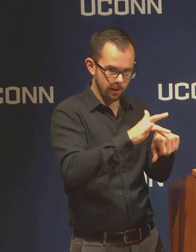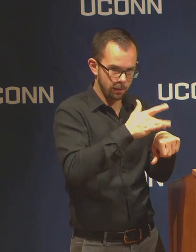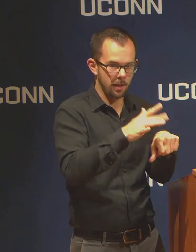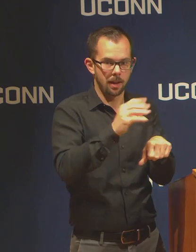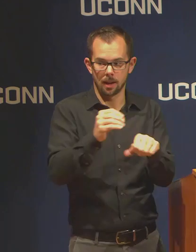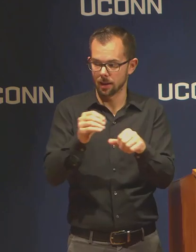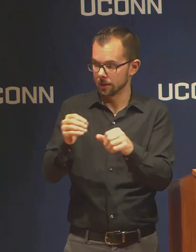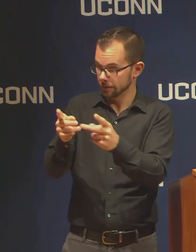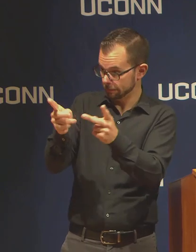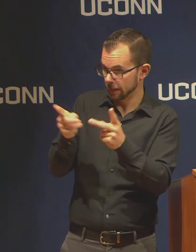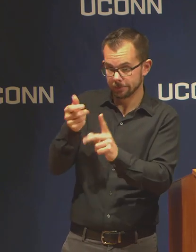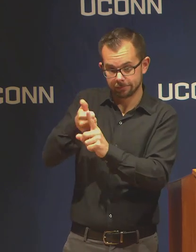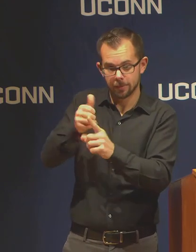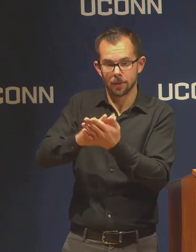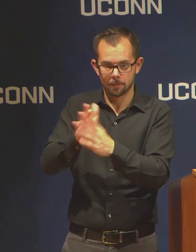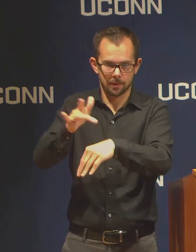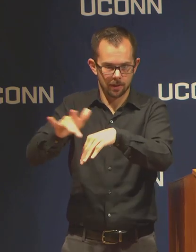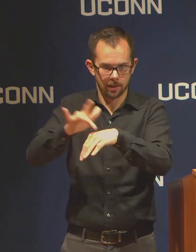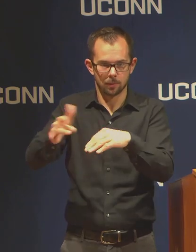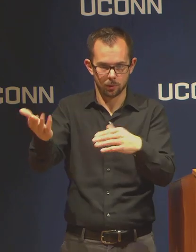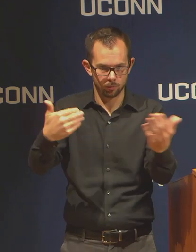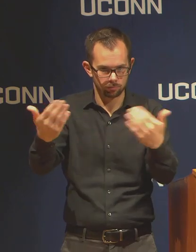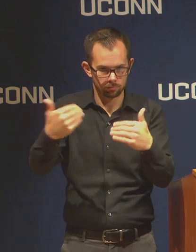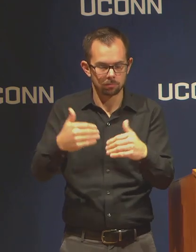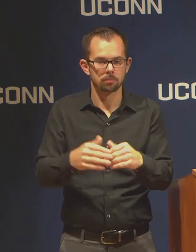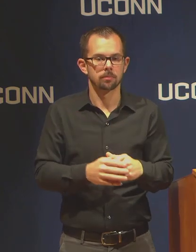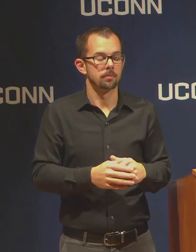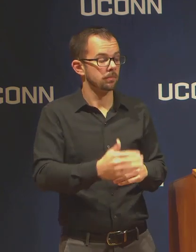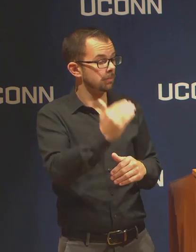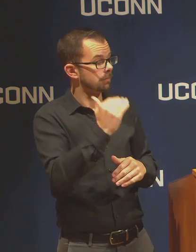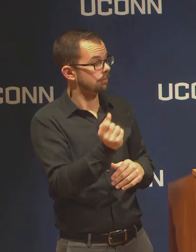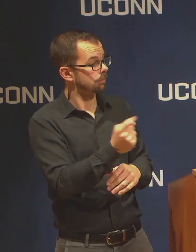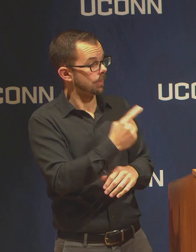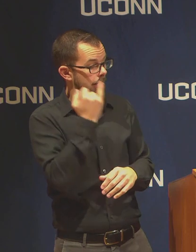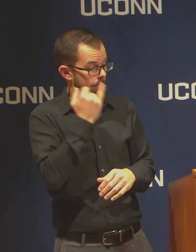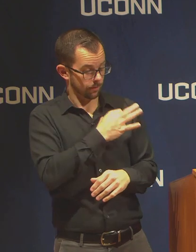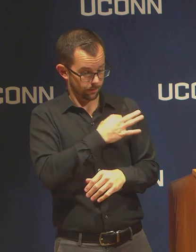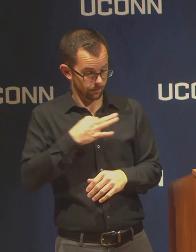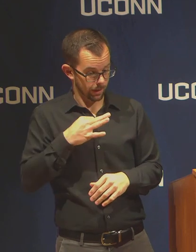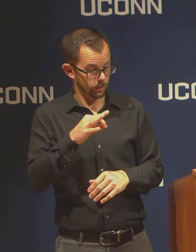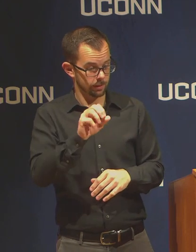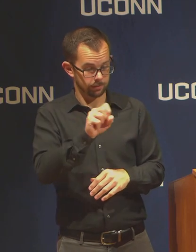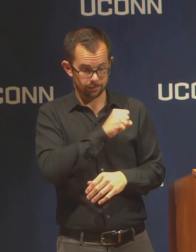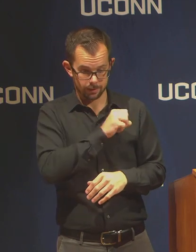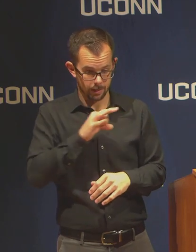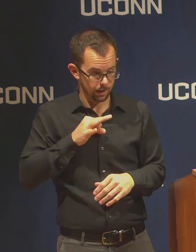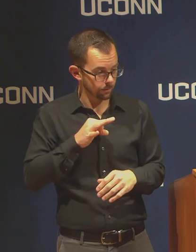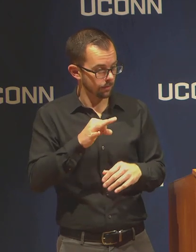If a faculty or staff member gets COVID 19, who do they need to tell at the university?